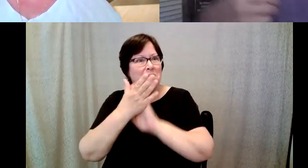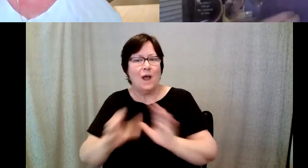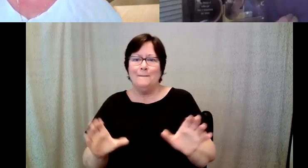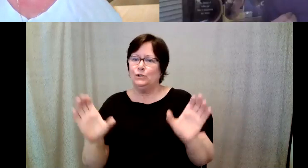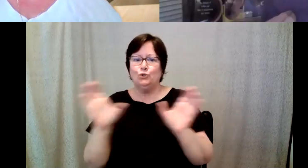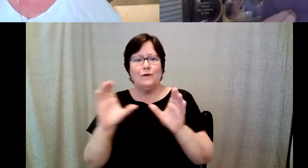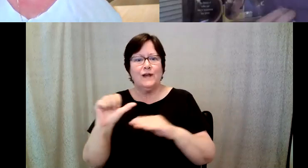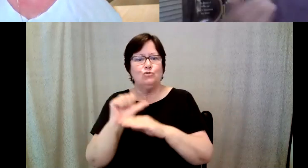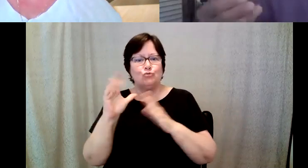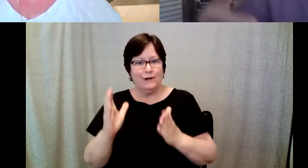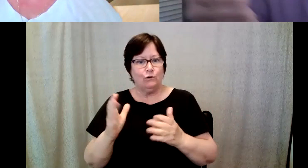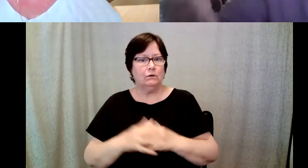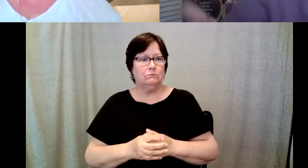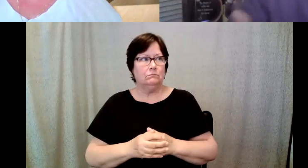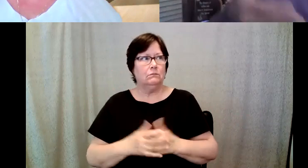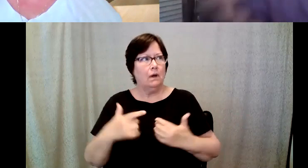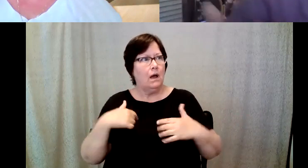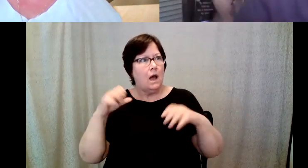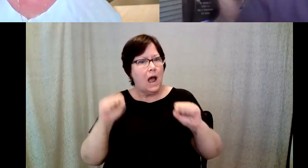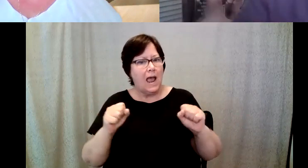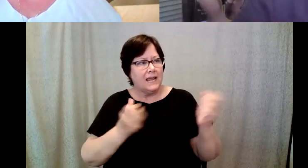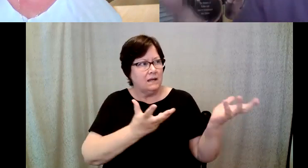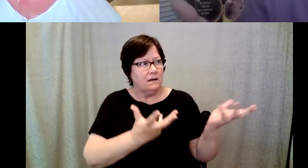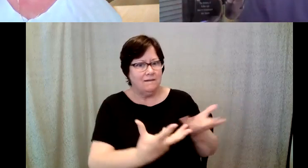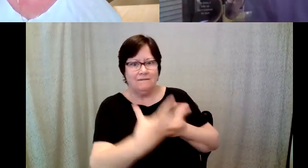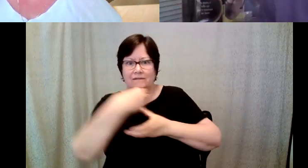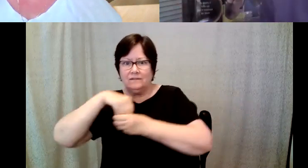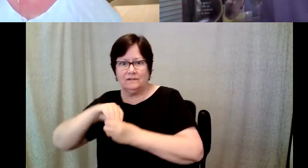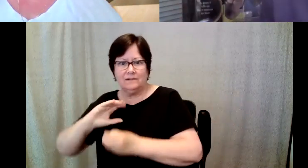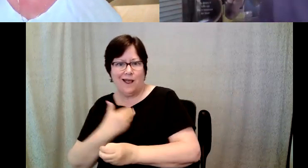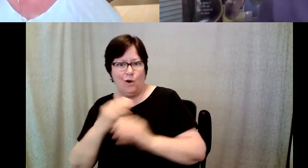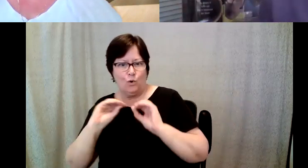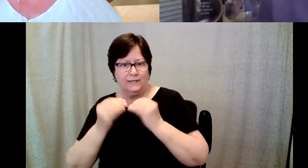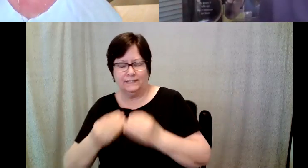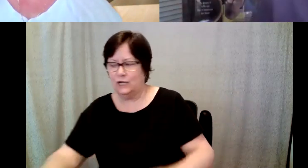D. Major Cohen: Then I can begin to bring that into the organization, so he said, why